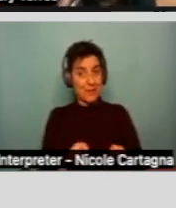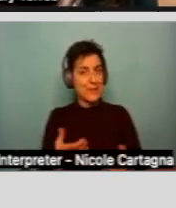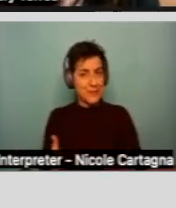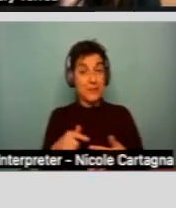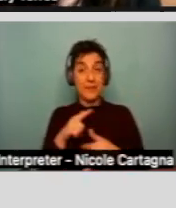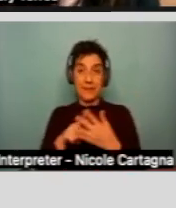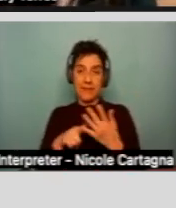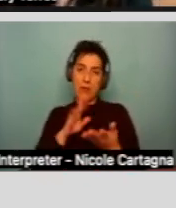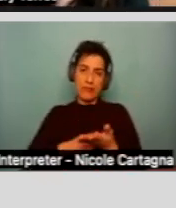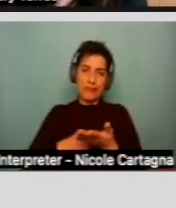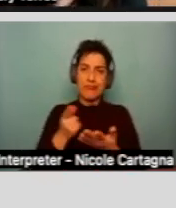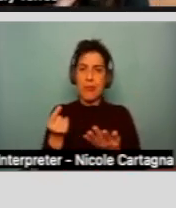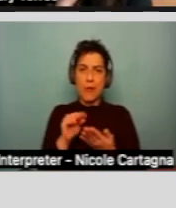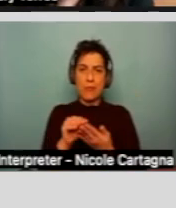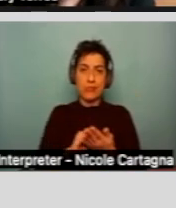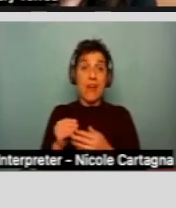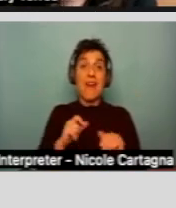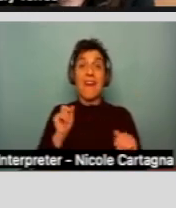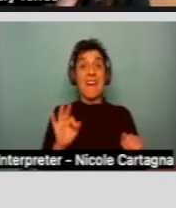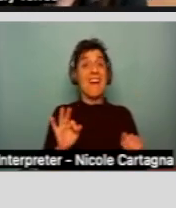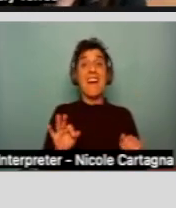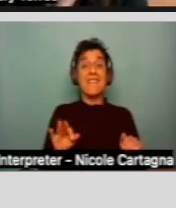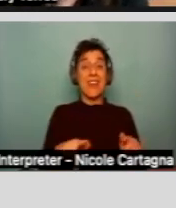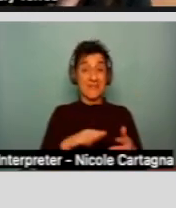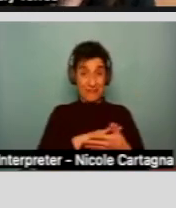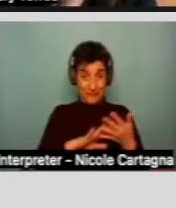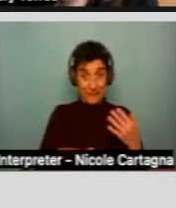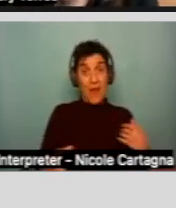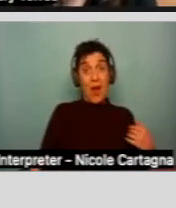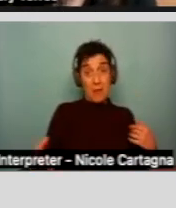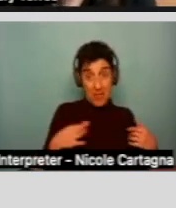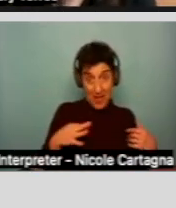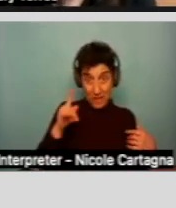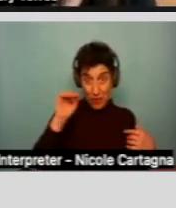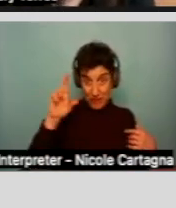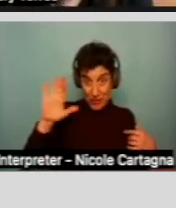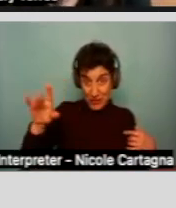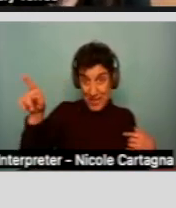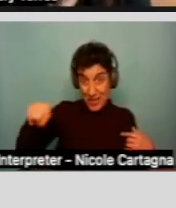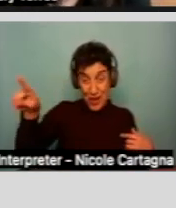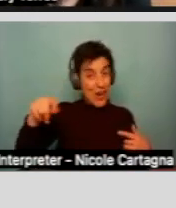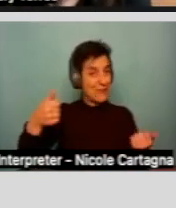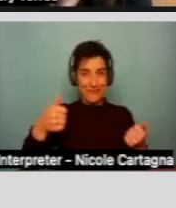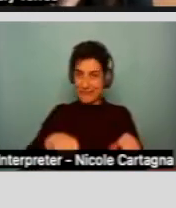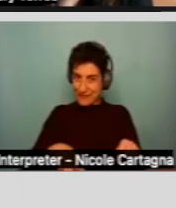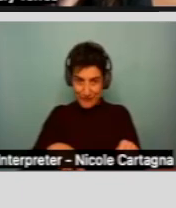And if you have an unfavorable decision after applying for regional center services, the